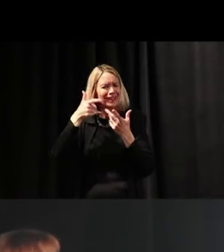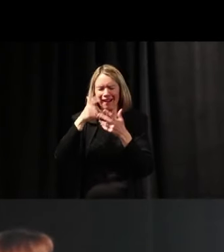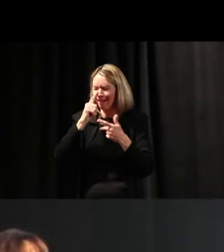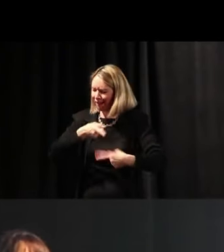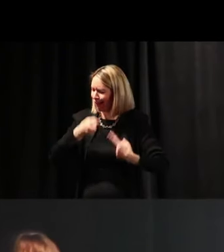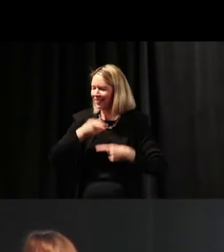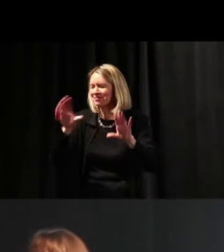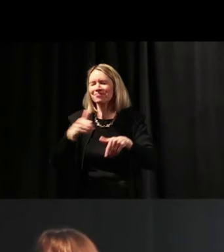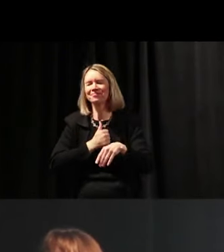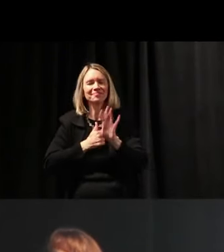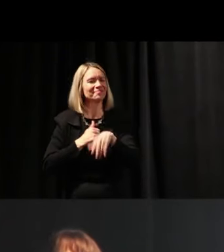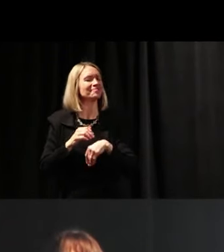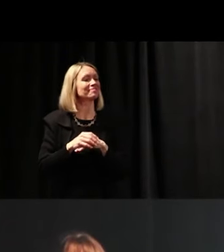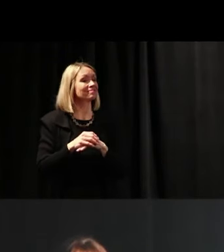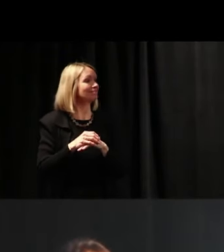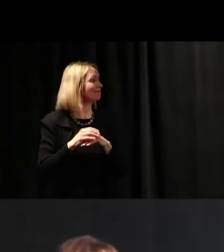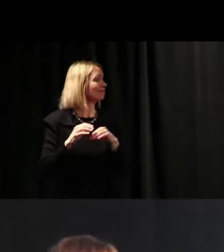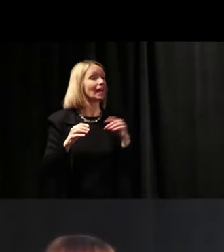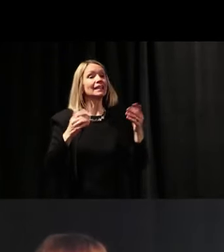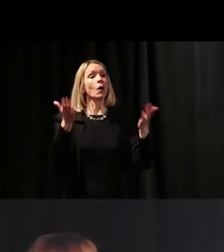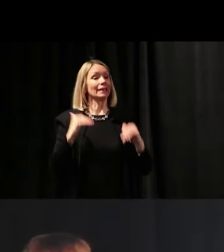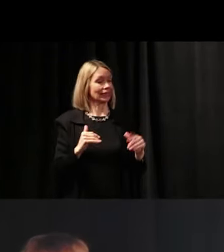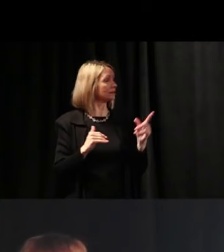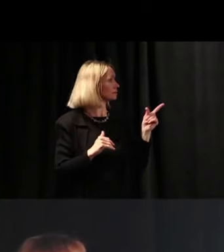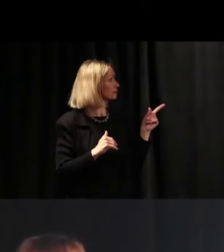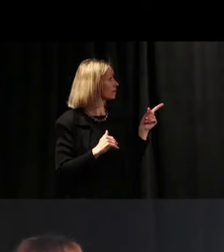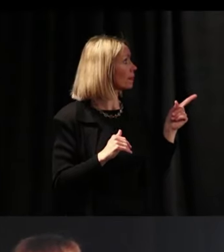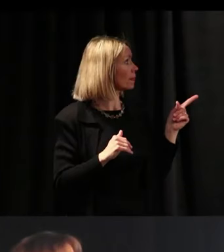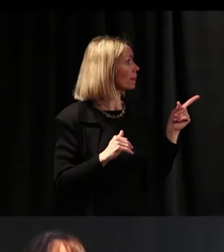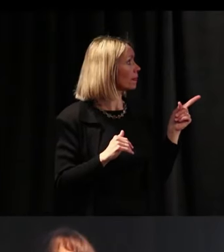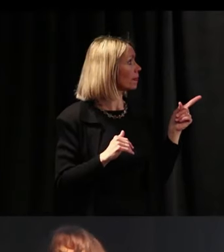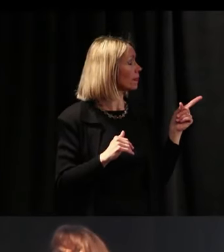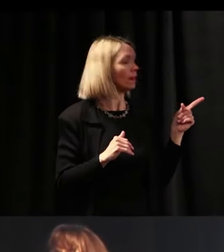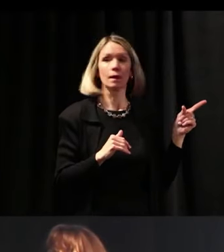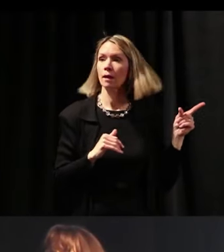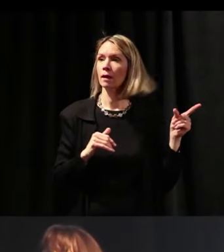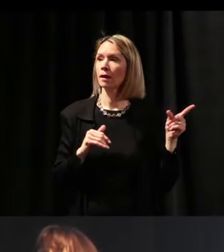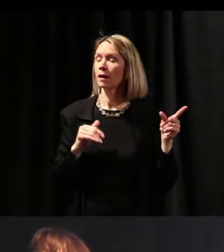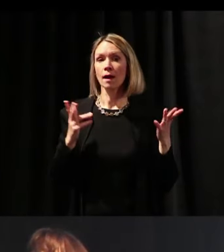So, let's go to the next one.